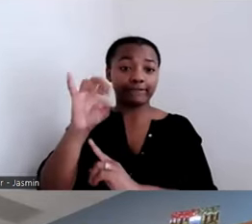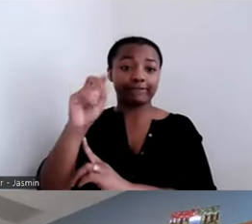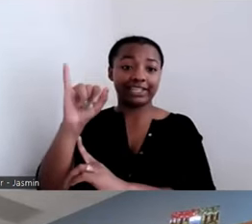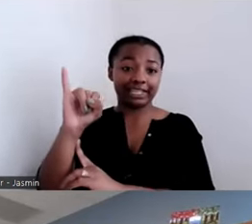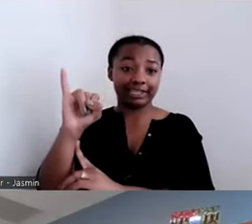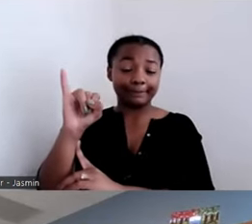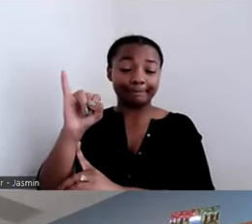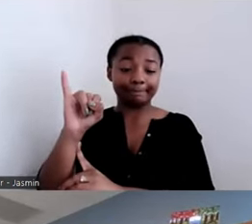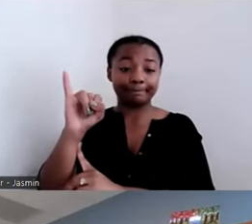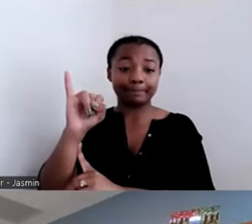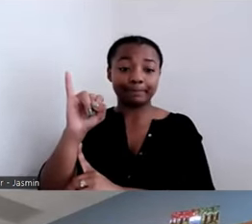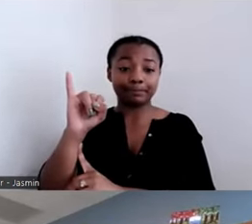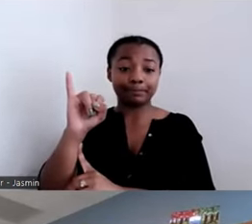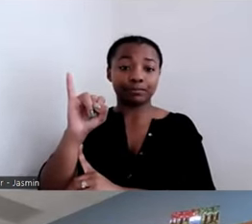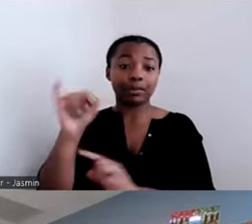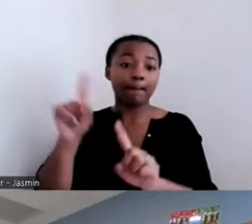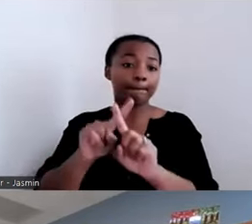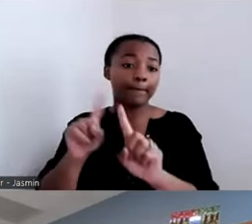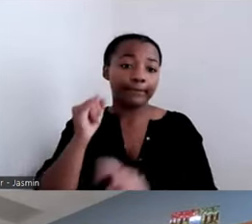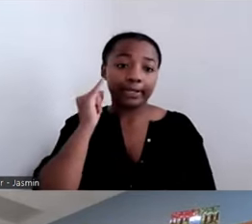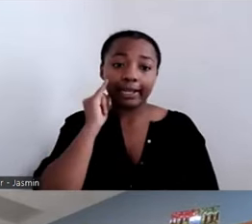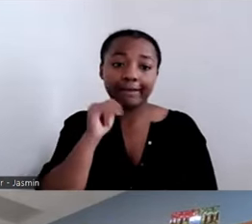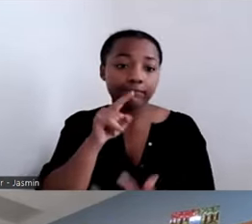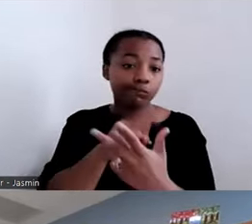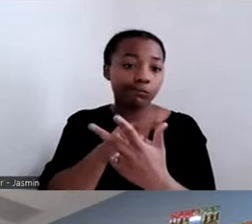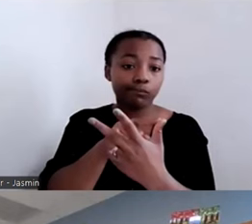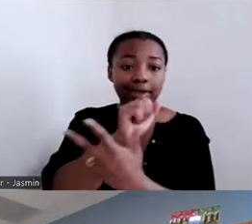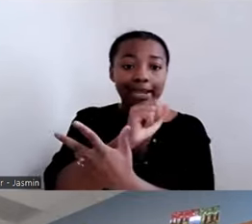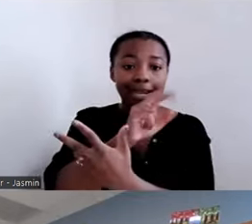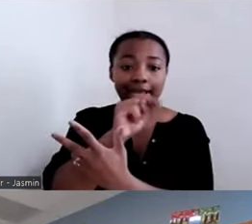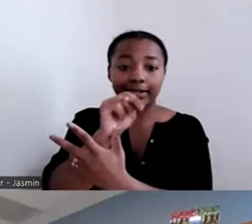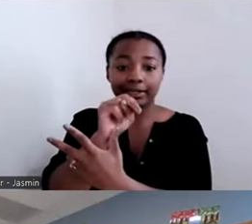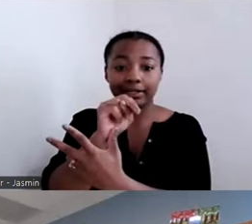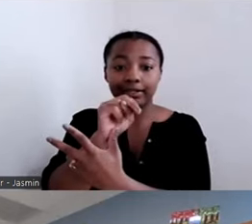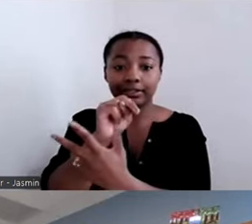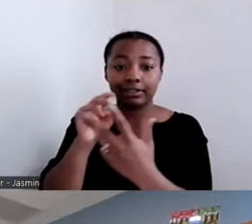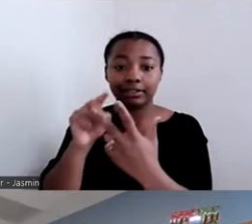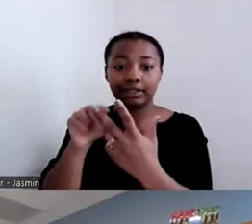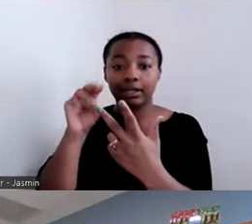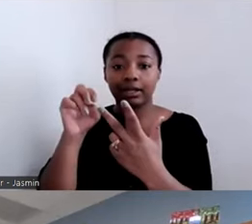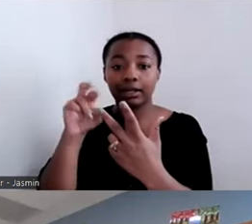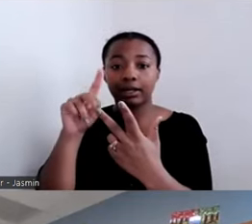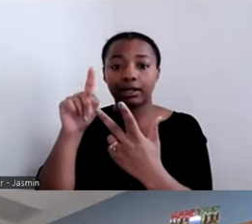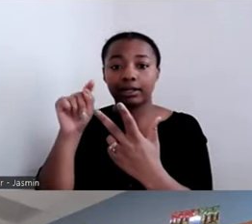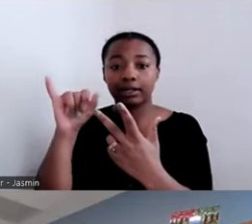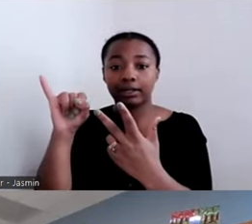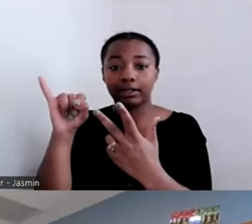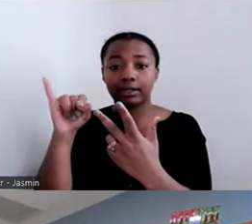Ann or Marti, if they have also responses they can